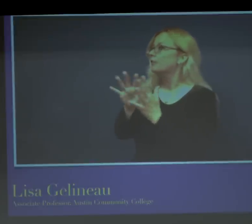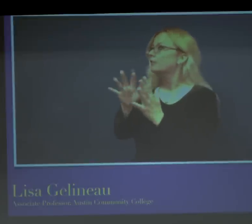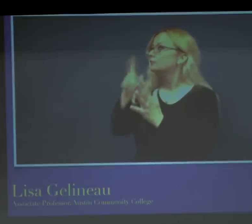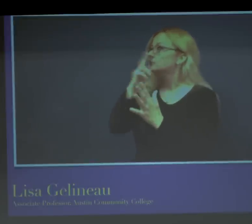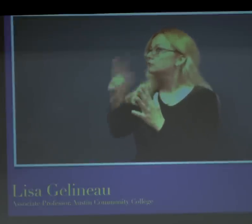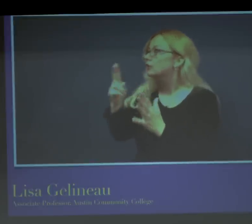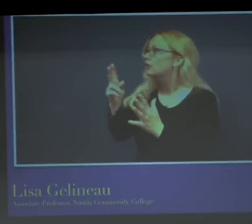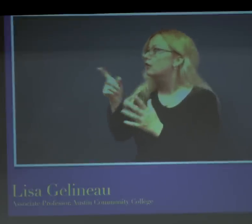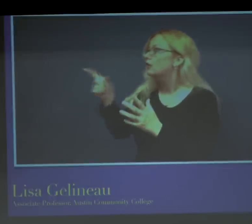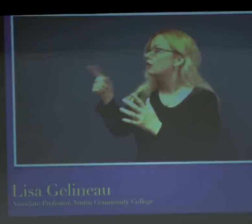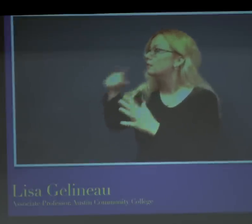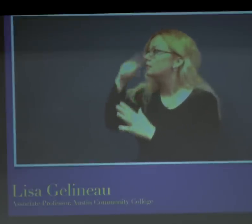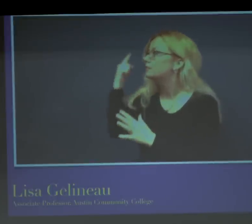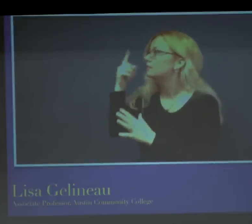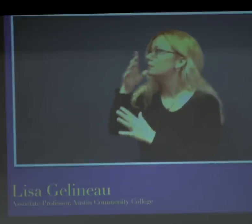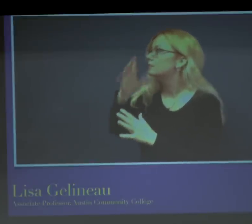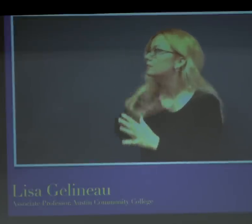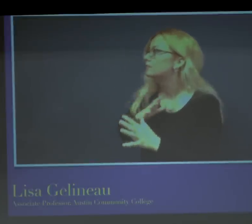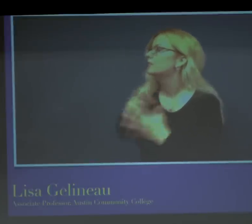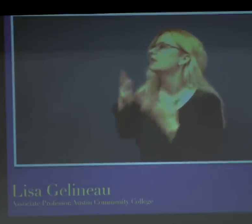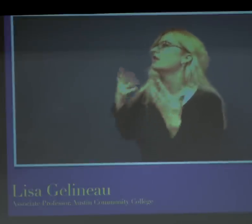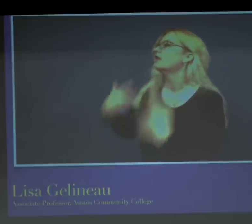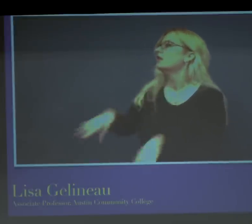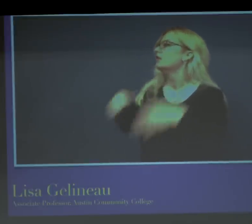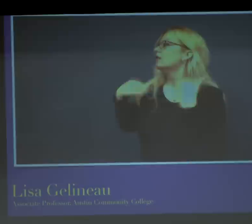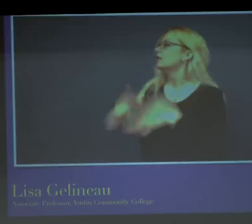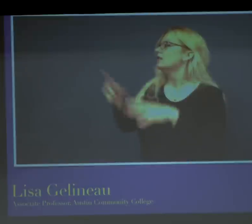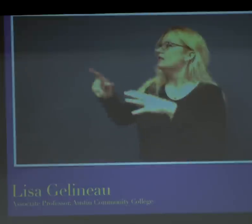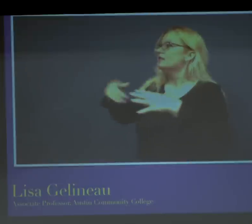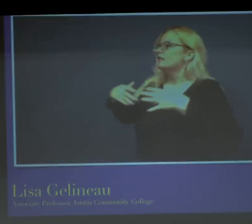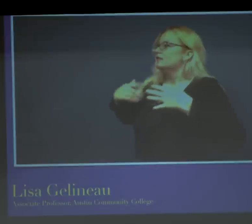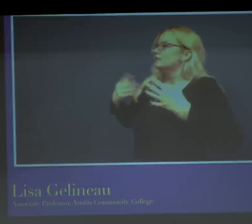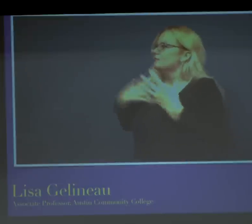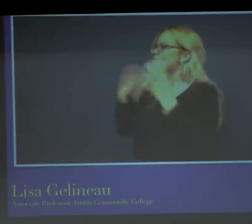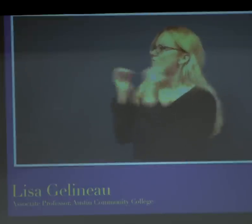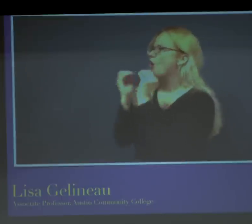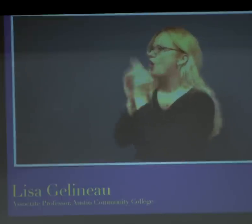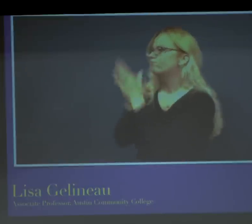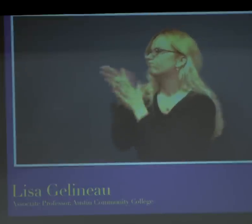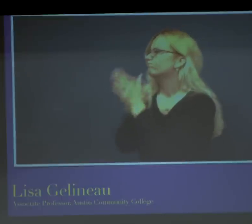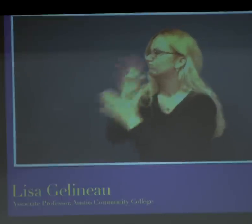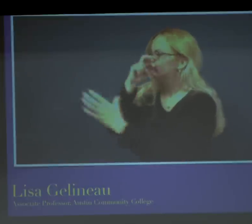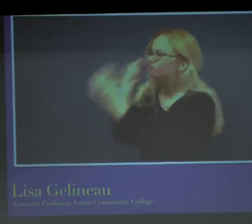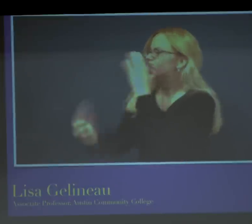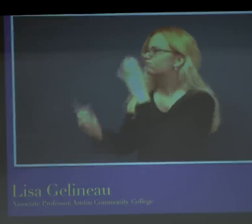What she told me was when she studied sign language, she watched a lot of video tapes and they were helpful.